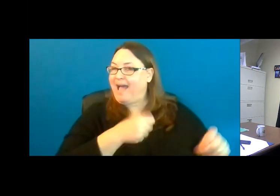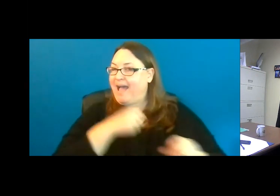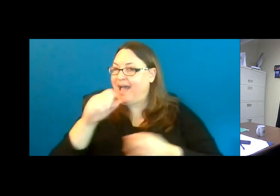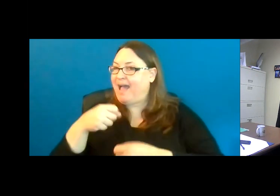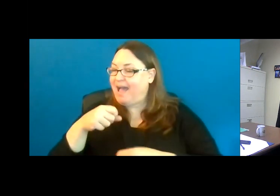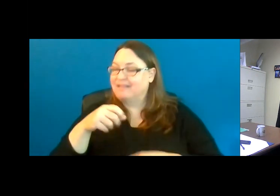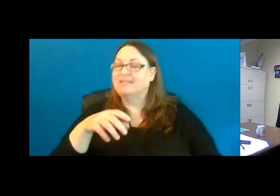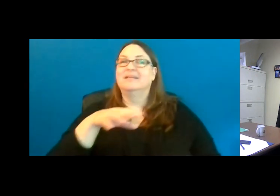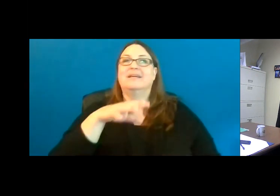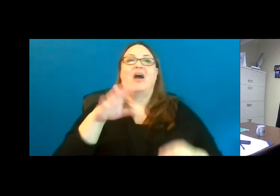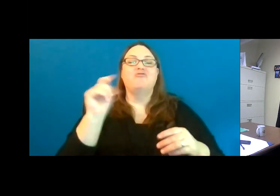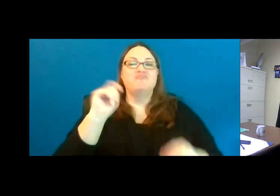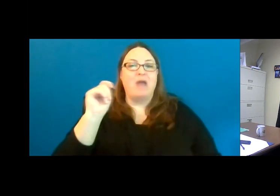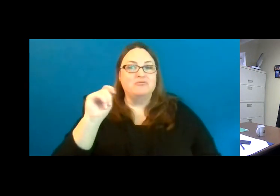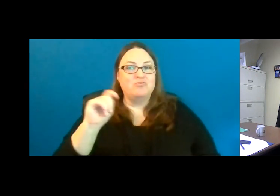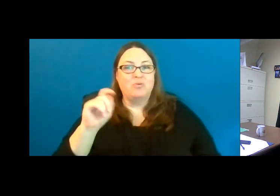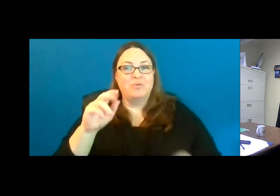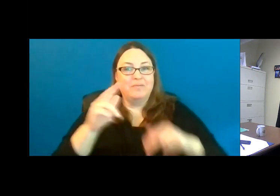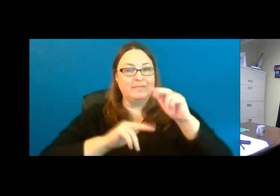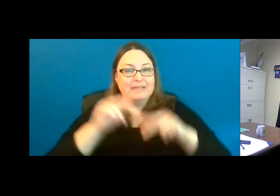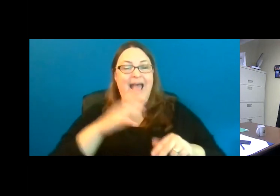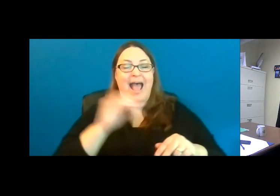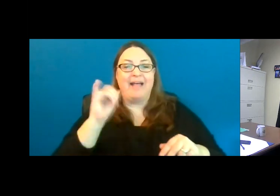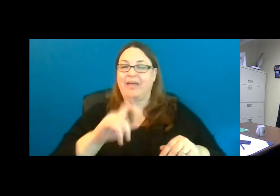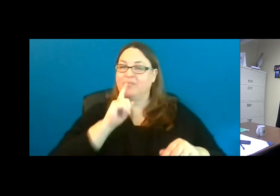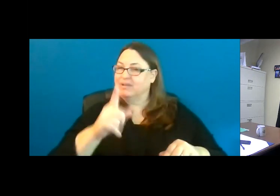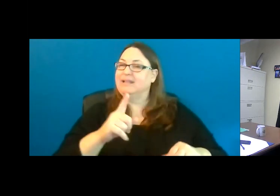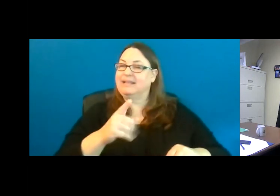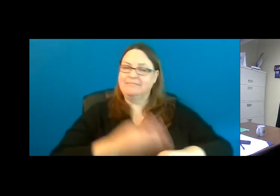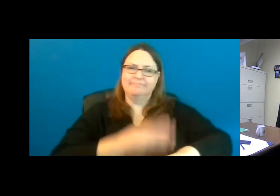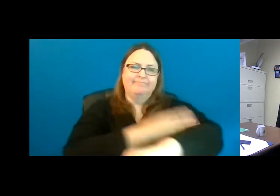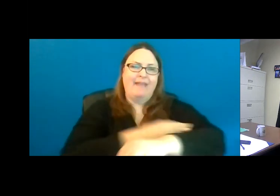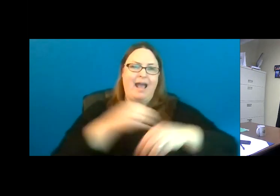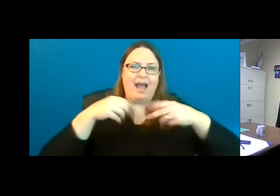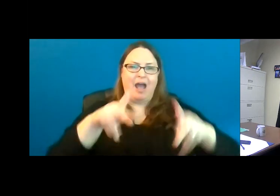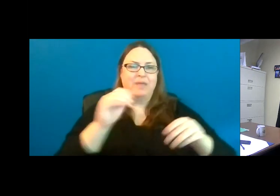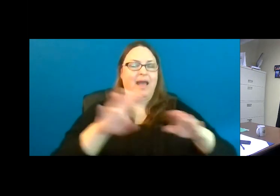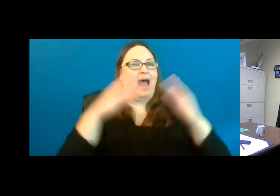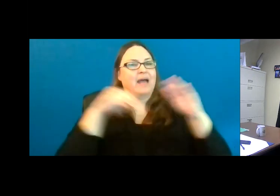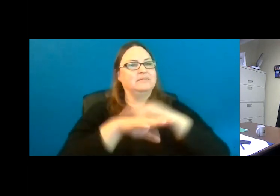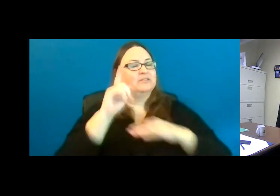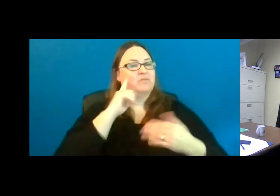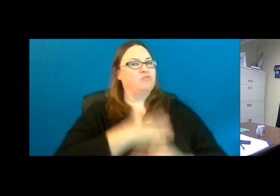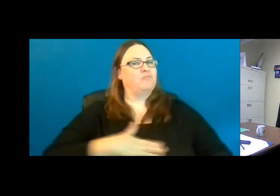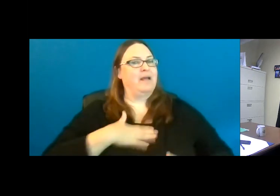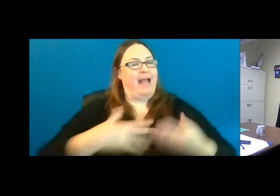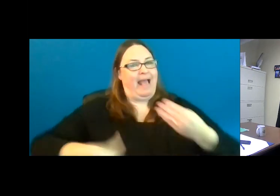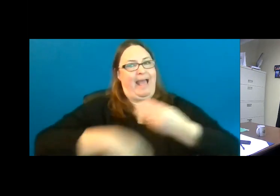So, it’s only enhanced the opportunity and access for these recreation amenities throughout our state.